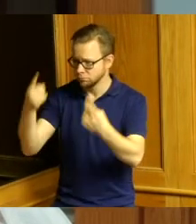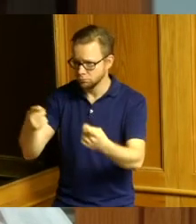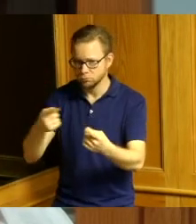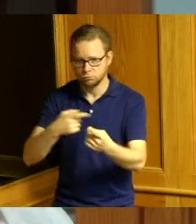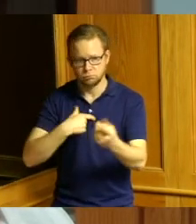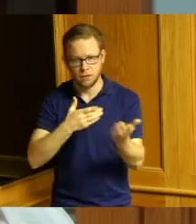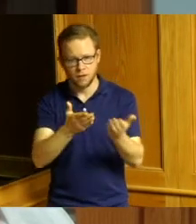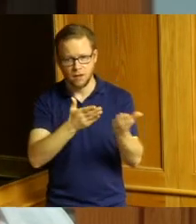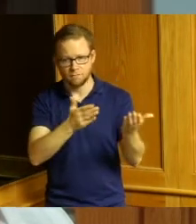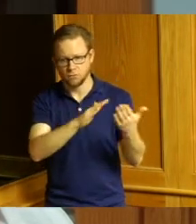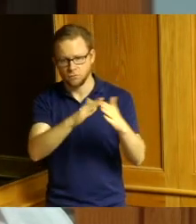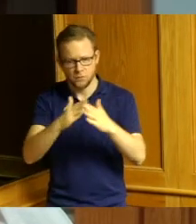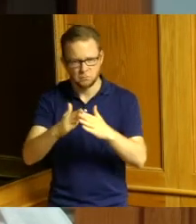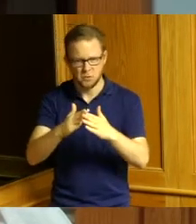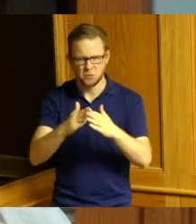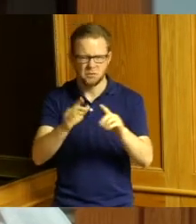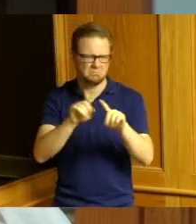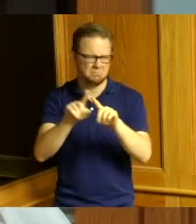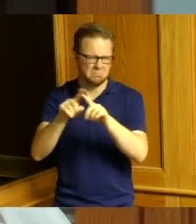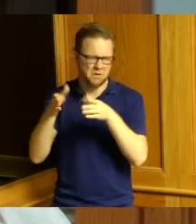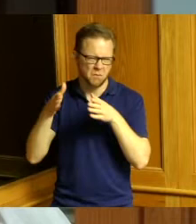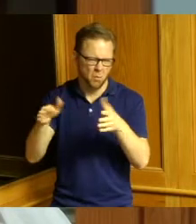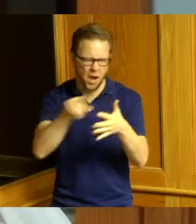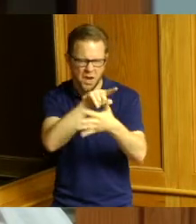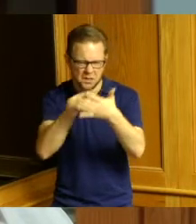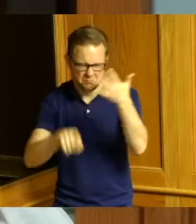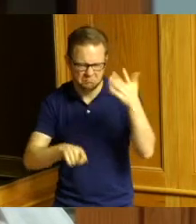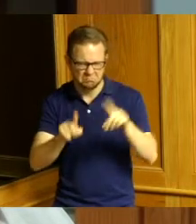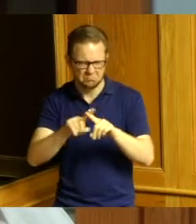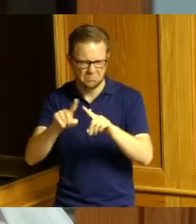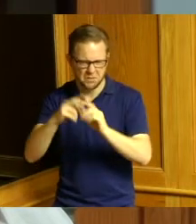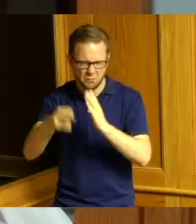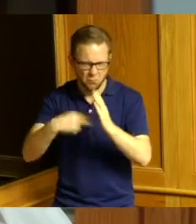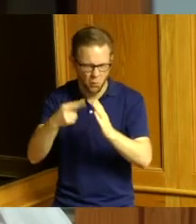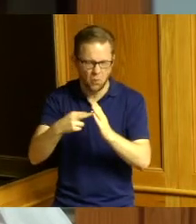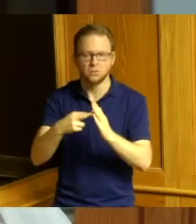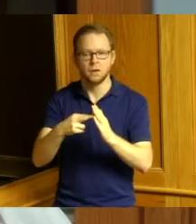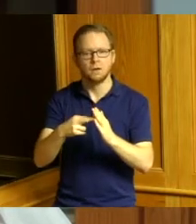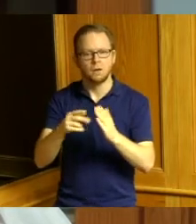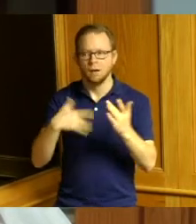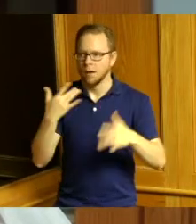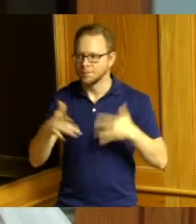in one capacity or another and I'm excited for the opportunity to lead this incredible organization